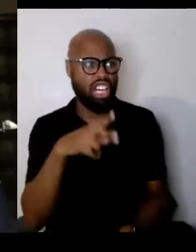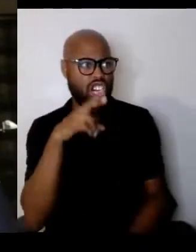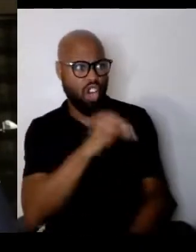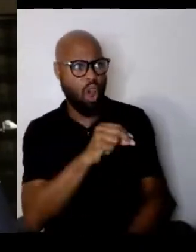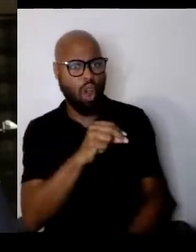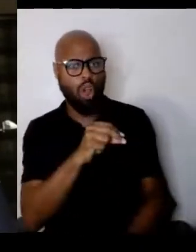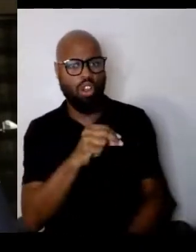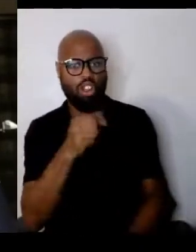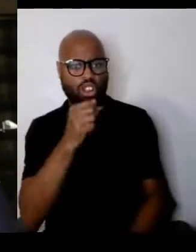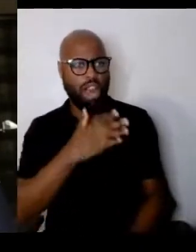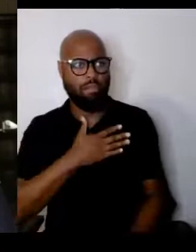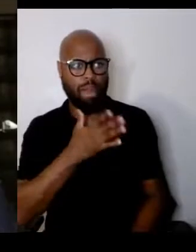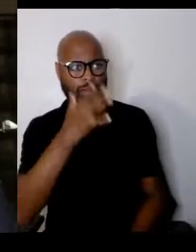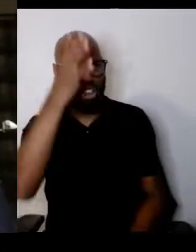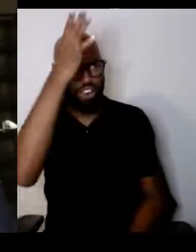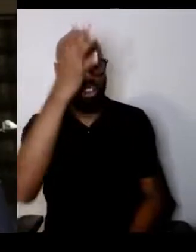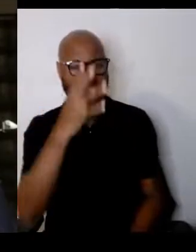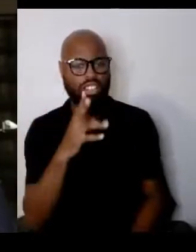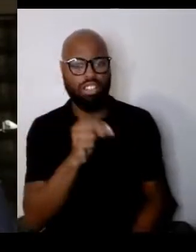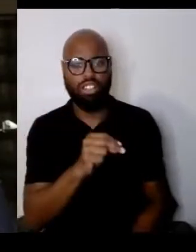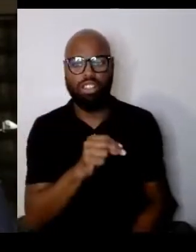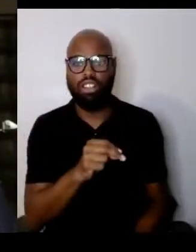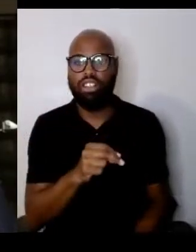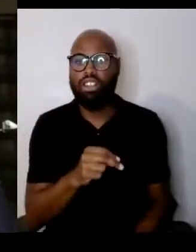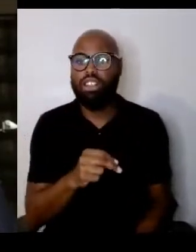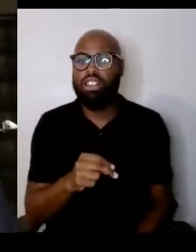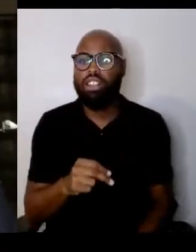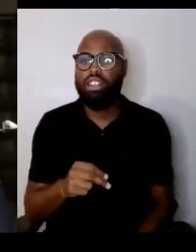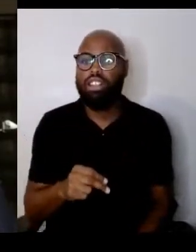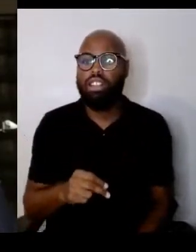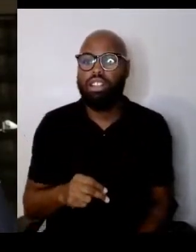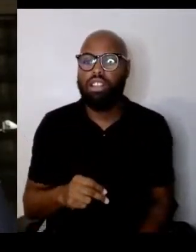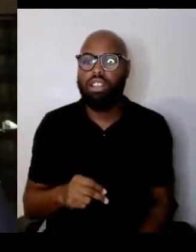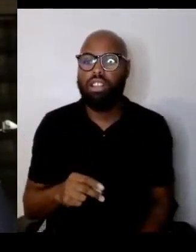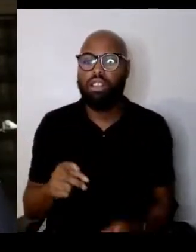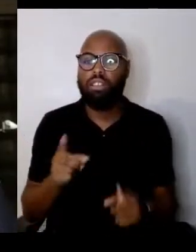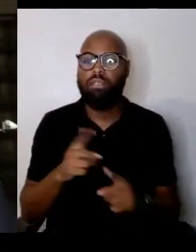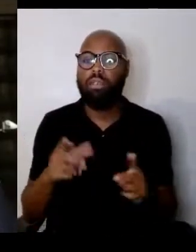But my aunt had a cloth,